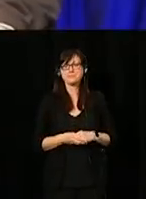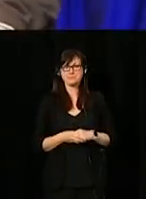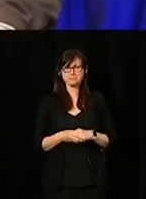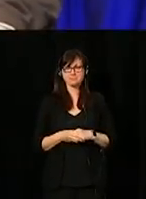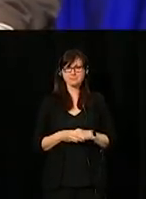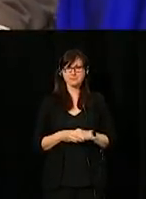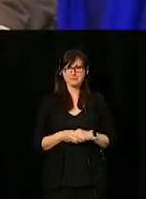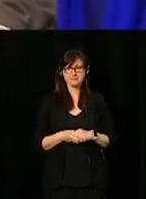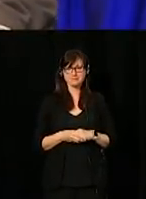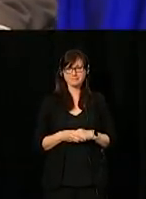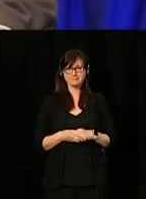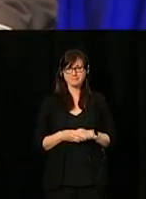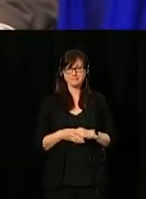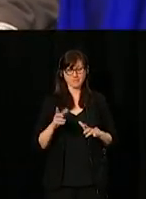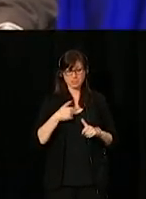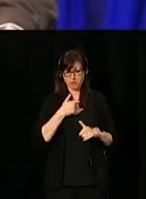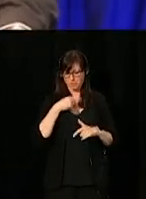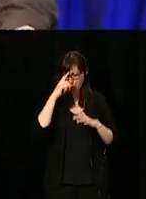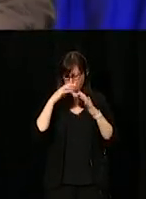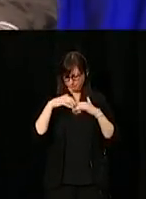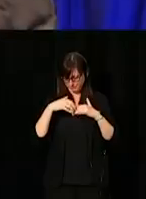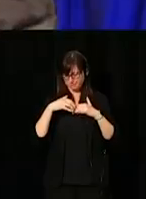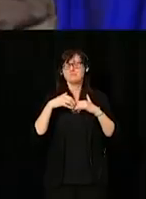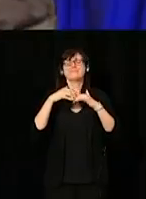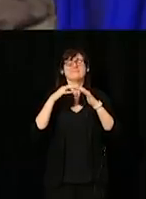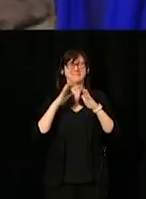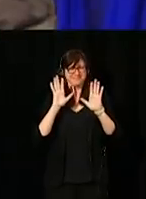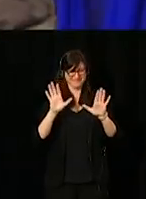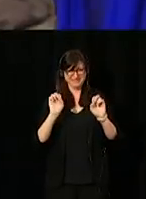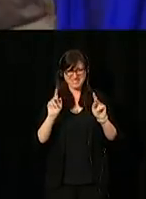I kind of had a brain block there for a second. But anyway...